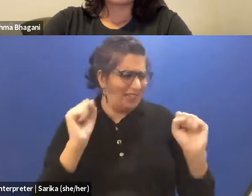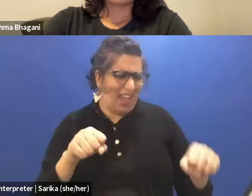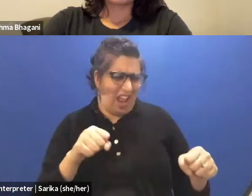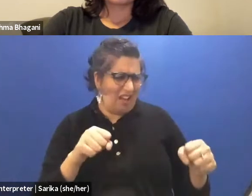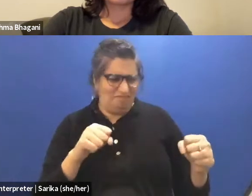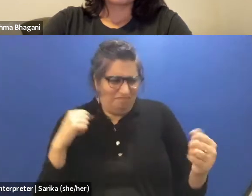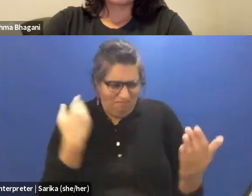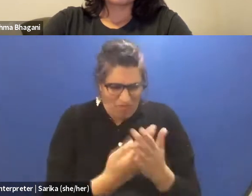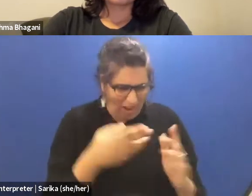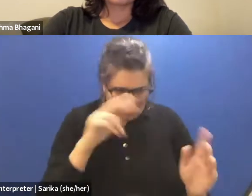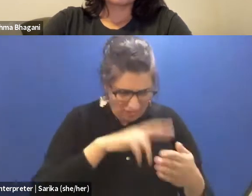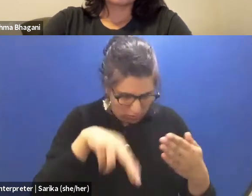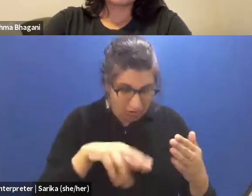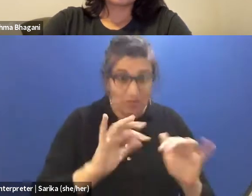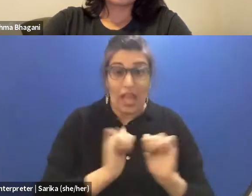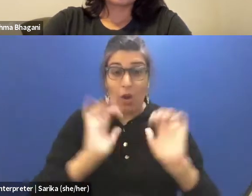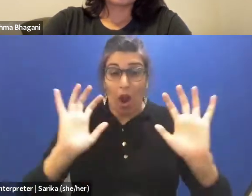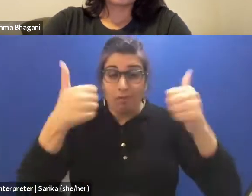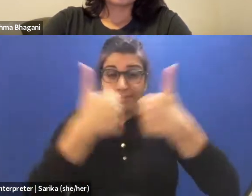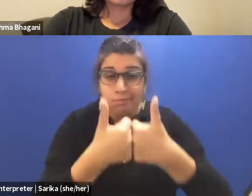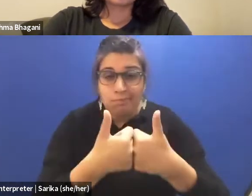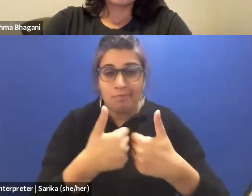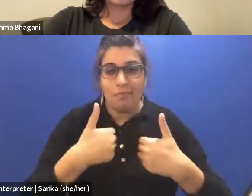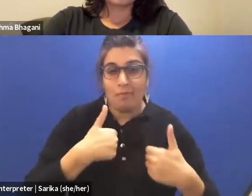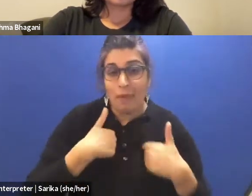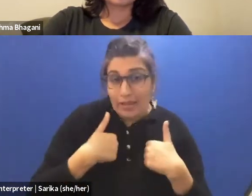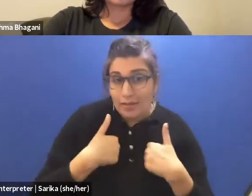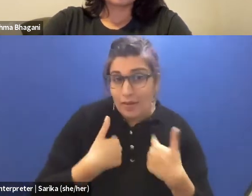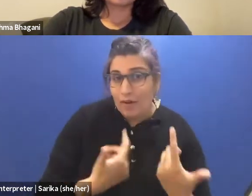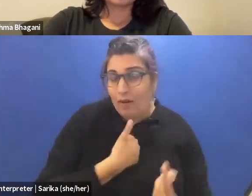How can I go to challenge myself again to make it heavier?"